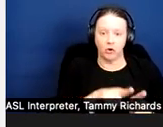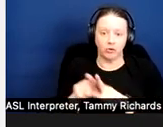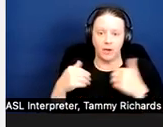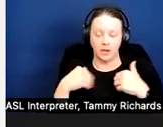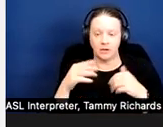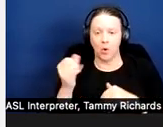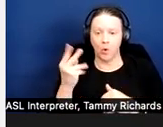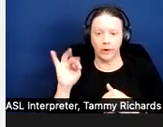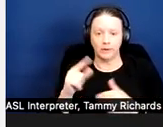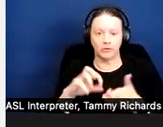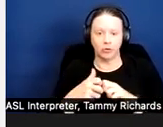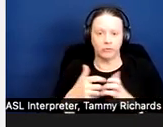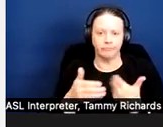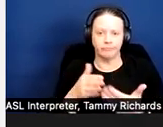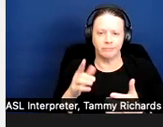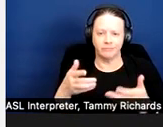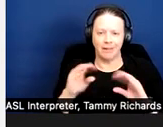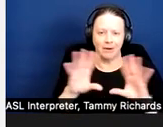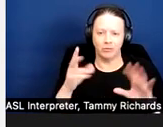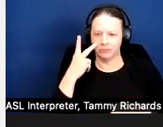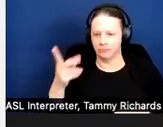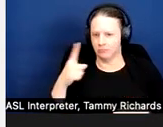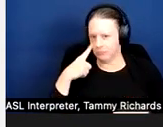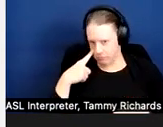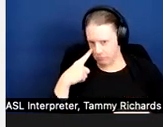All right. Um...